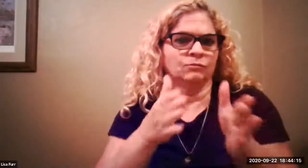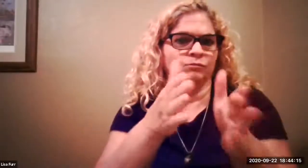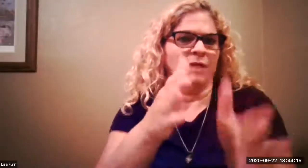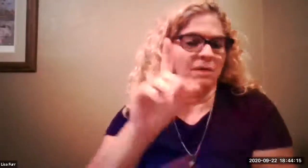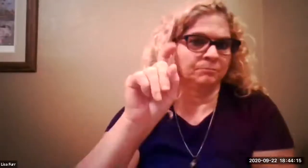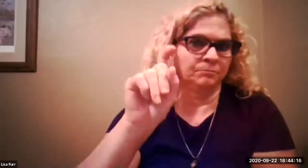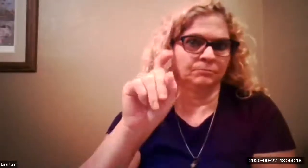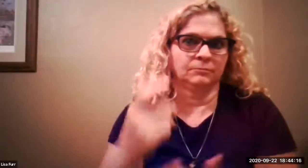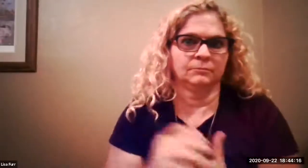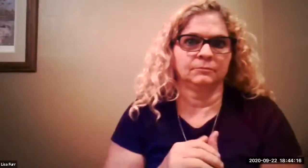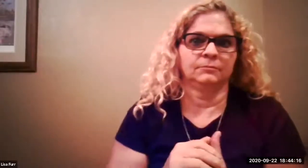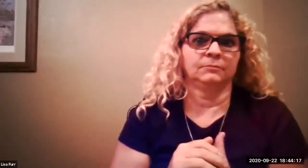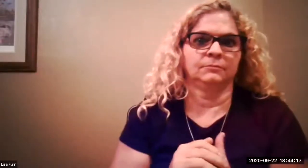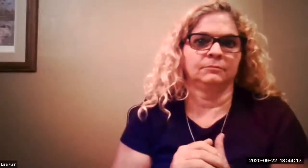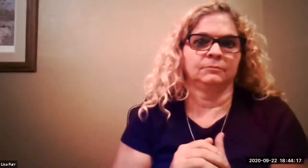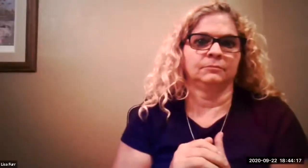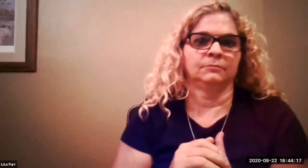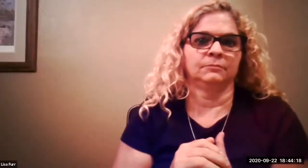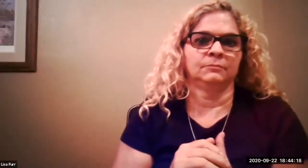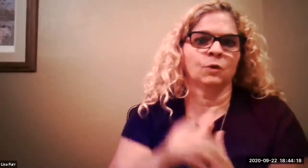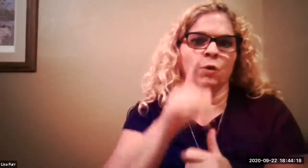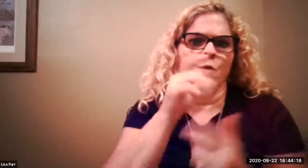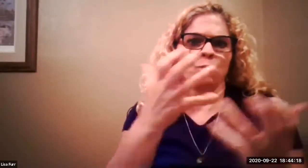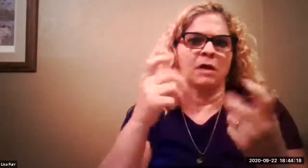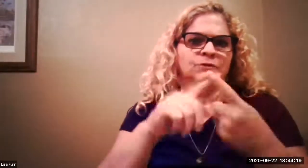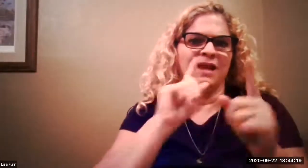to ensure that they're on the right